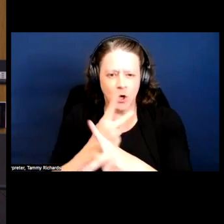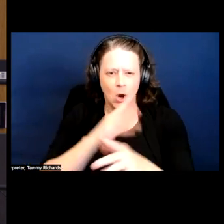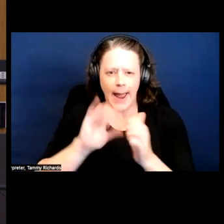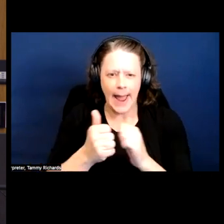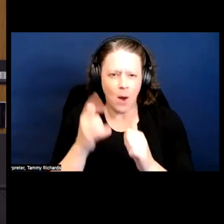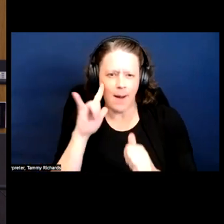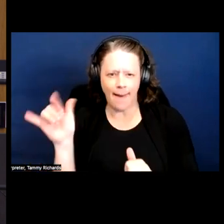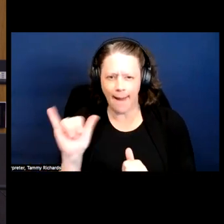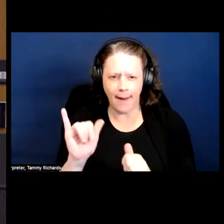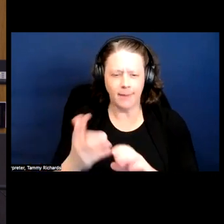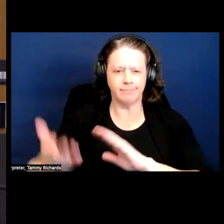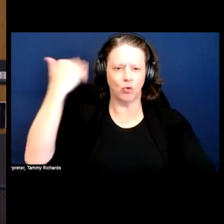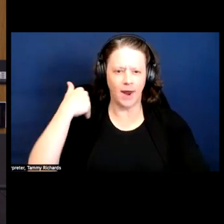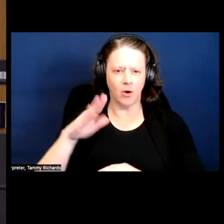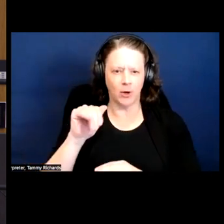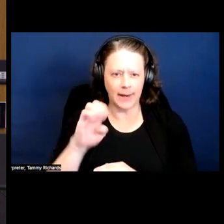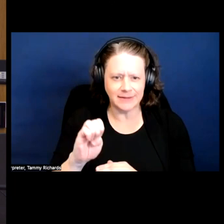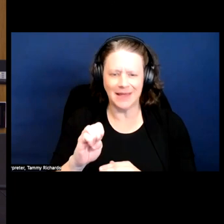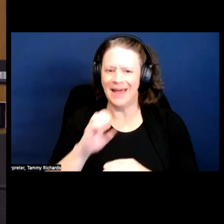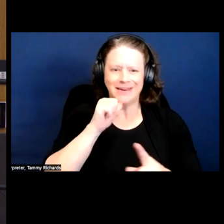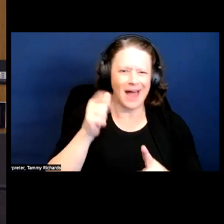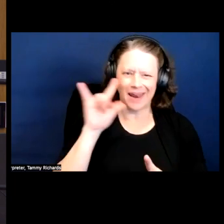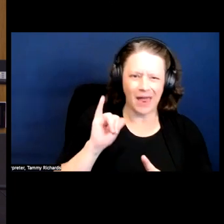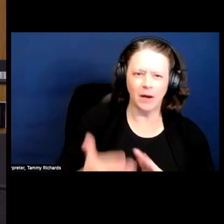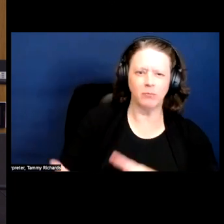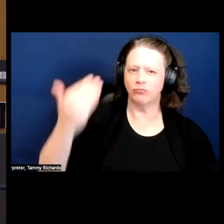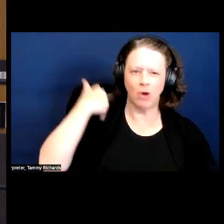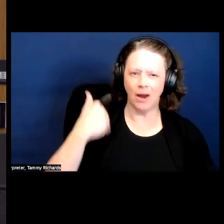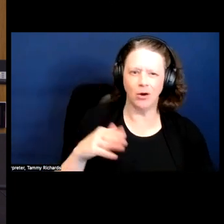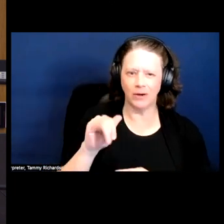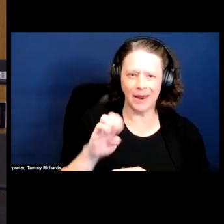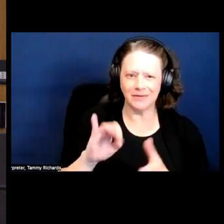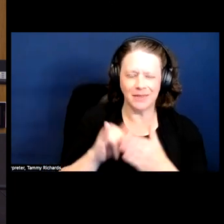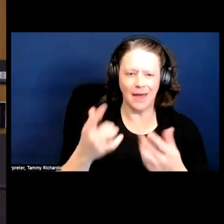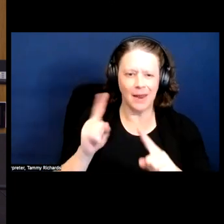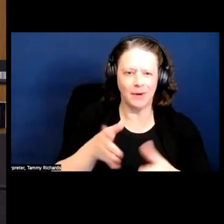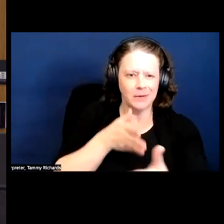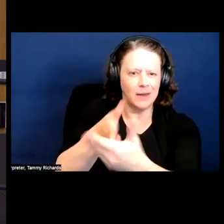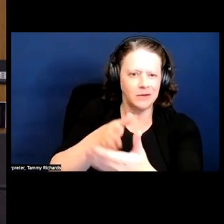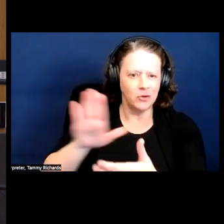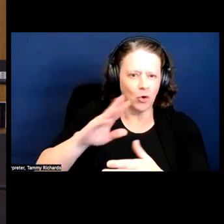It's like some prior case that came out your way, like it's not some prior case that came out in the position you're in.